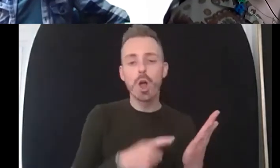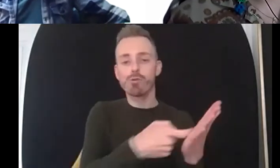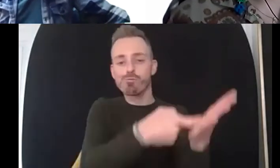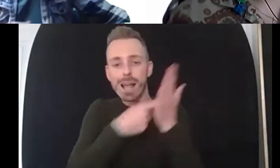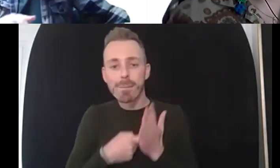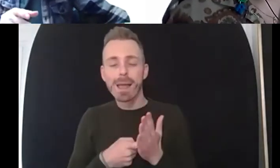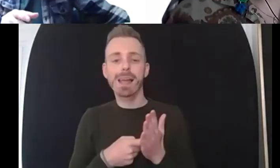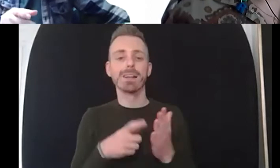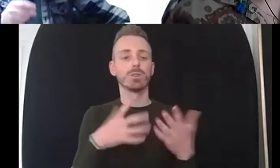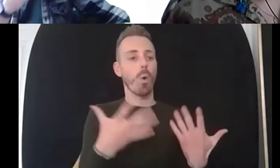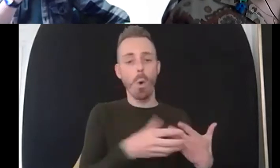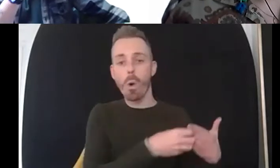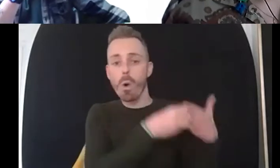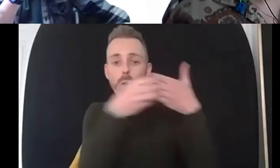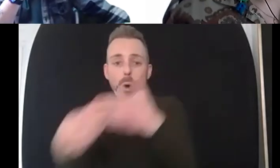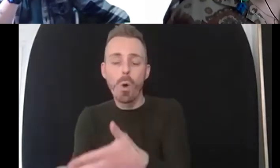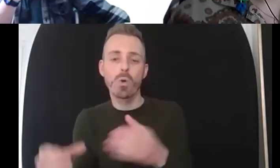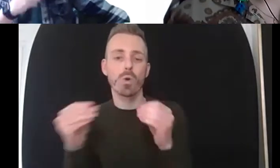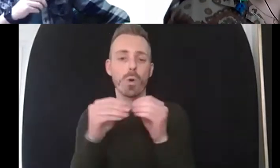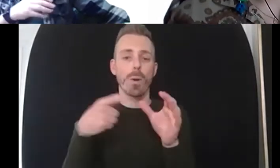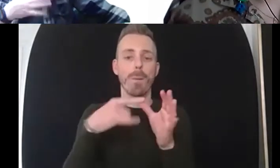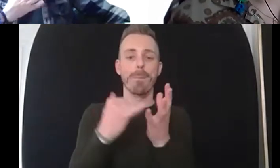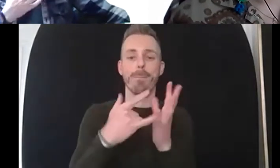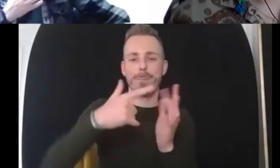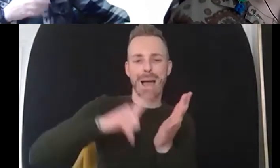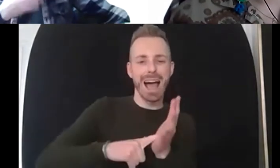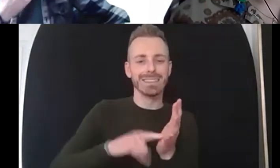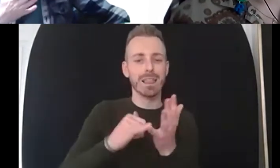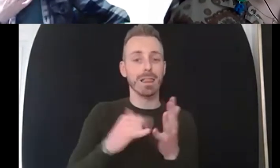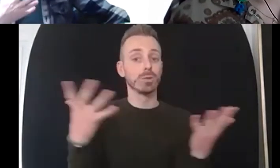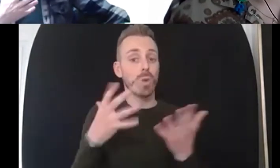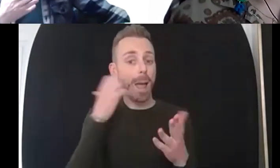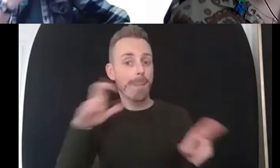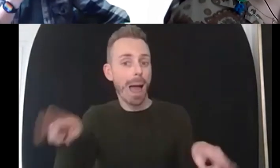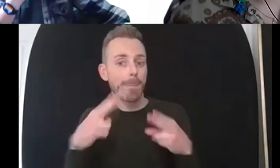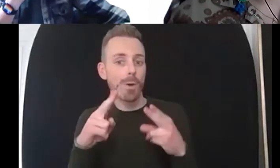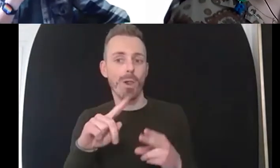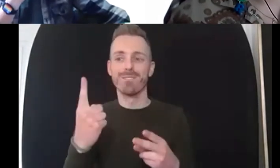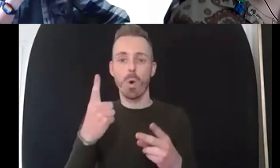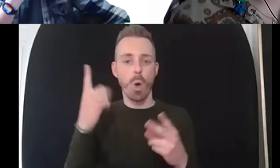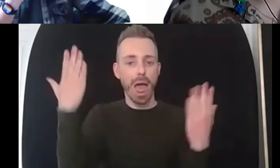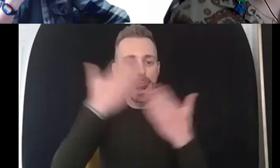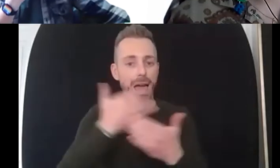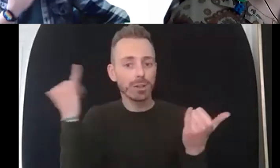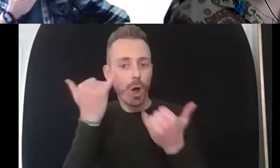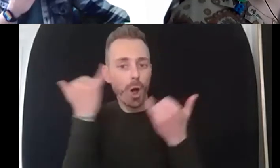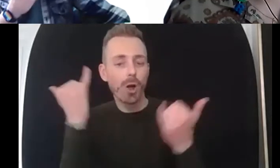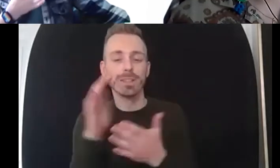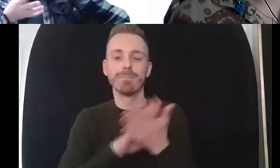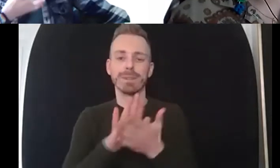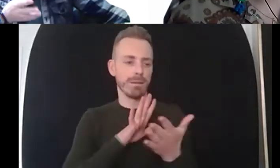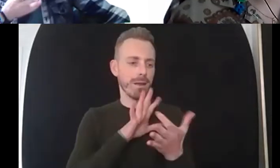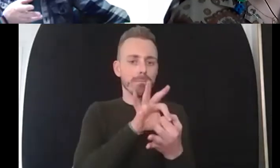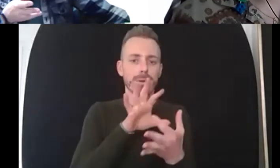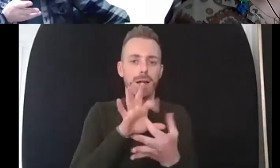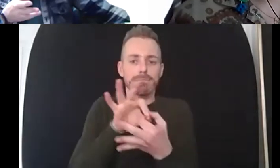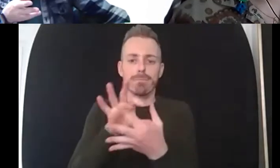in blackpool um for a night out um so so again it's not it's not magical but it's it's about um